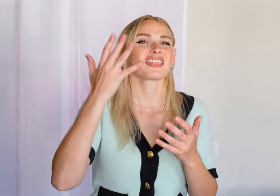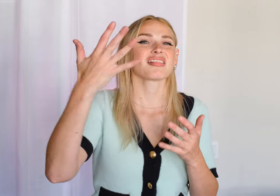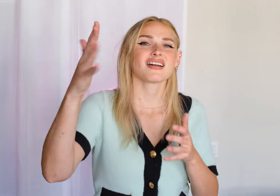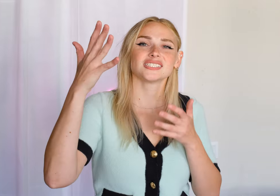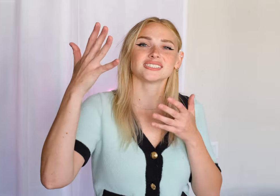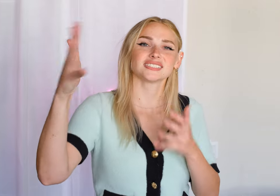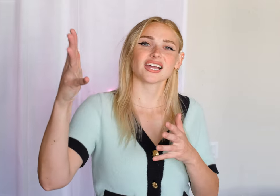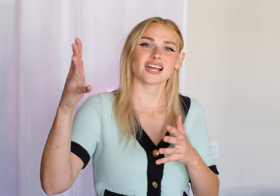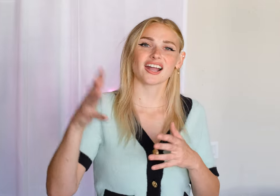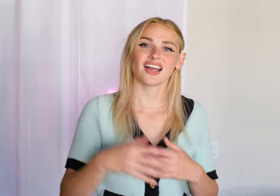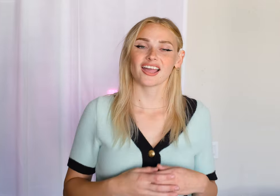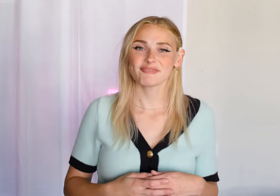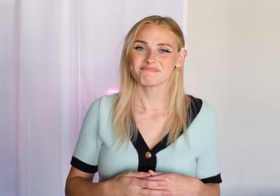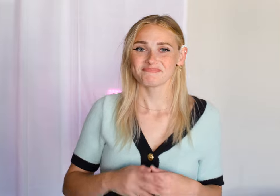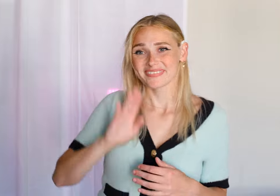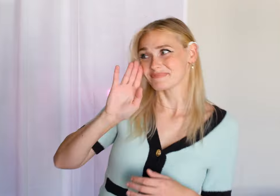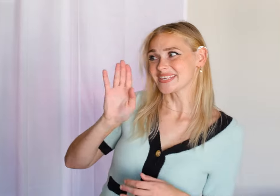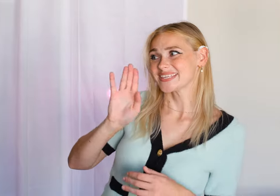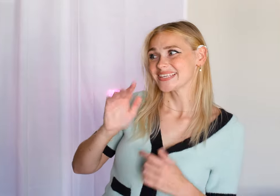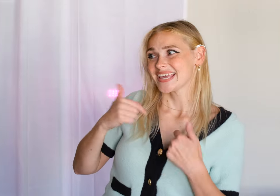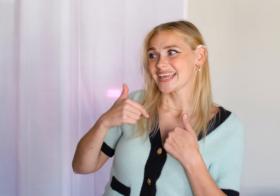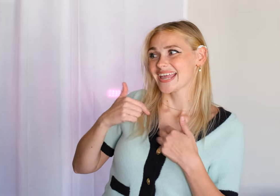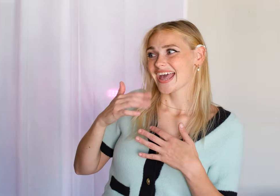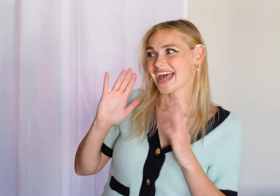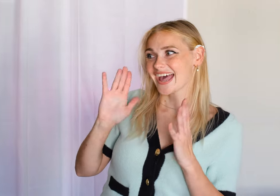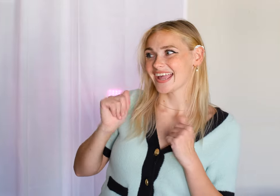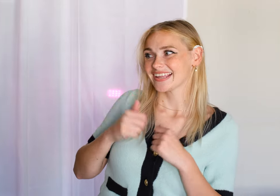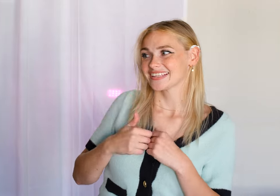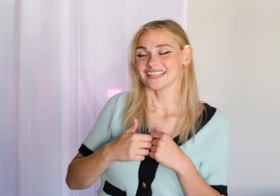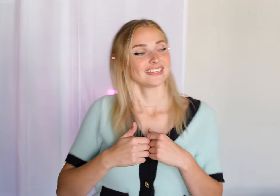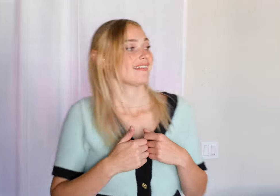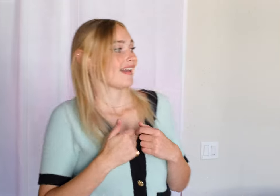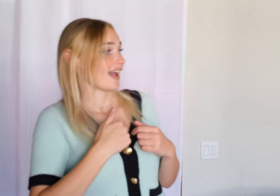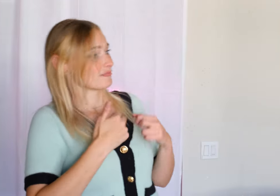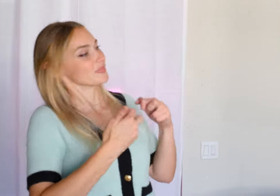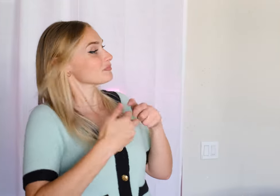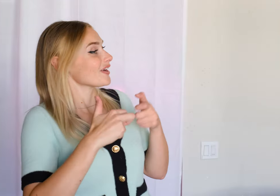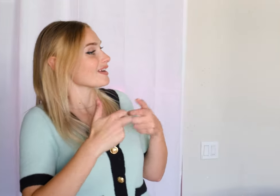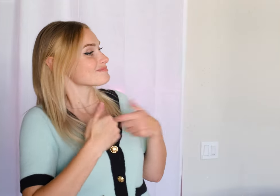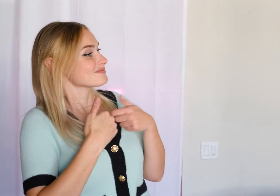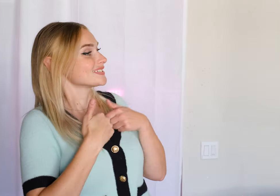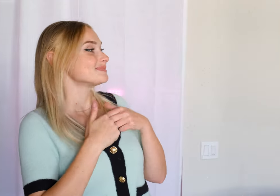🎶For the last time 🎶 🎶It's me!🎶 Hi! 🎶I'm the problem, it's me🎶